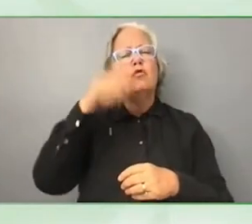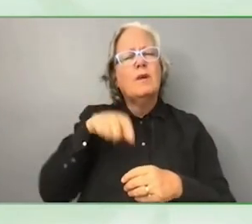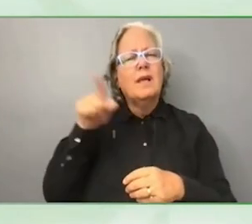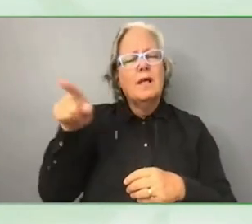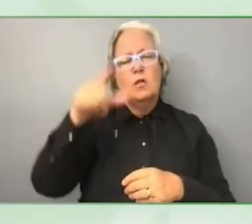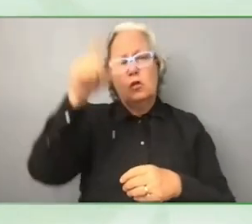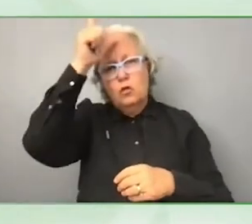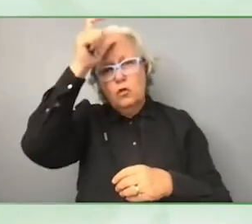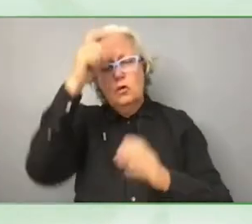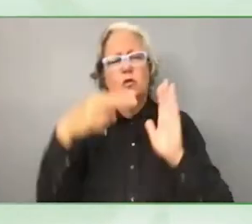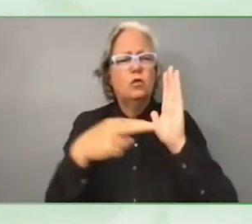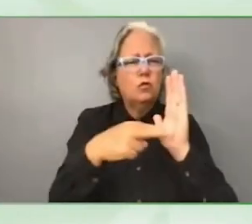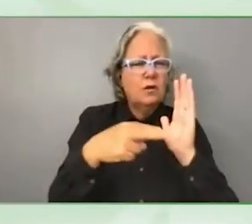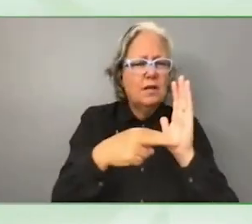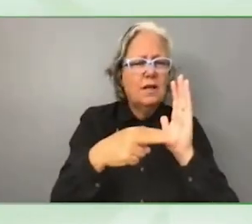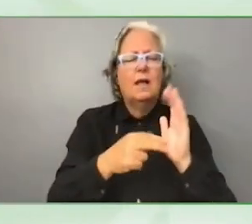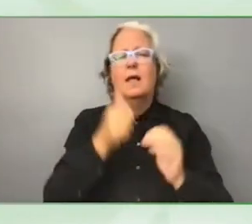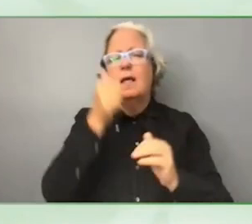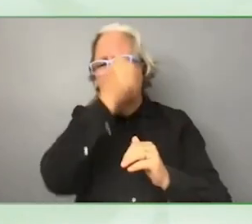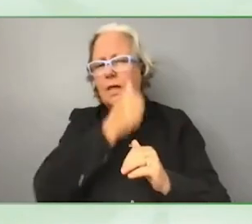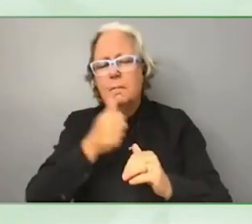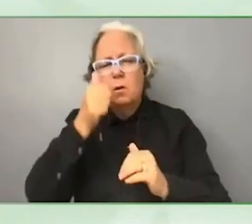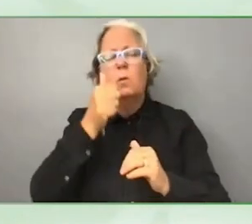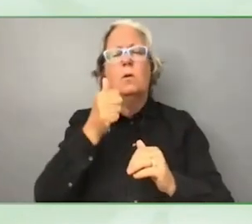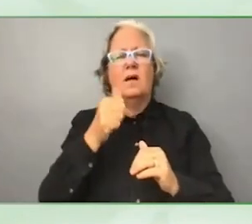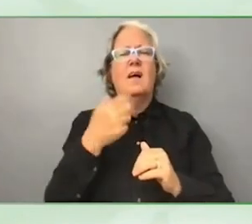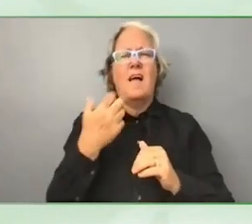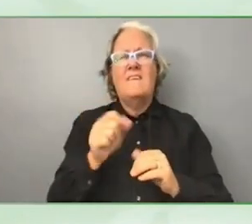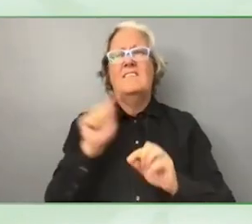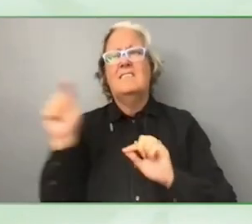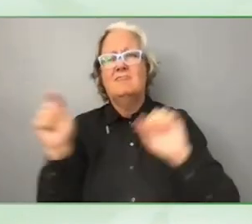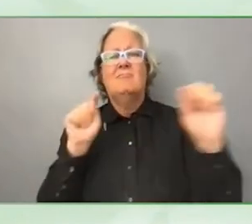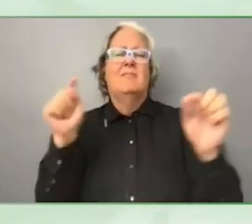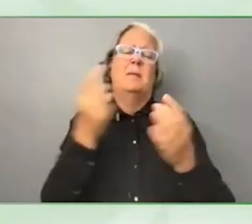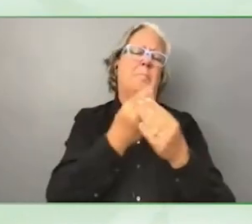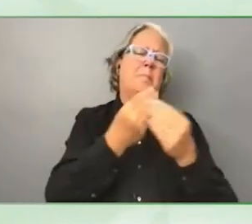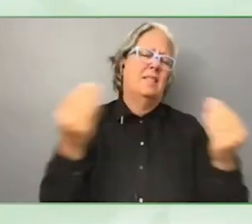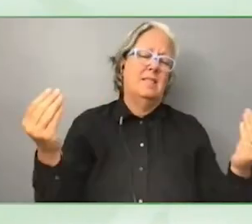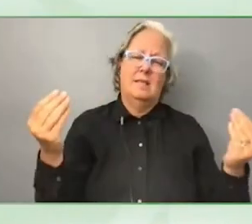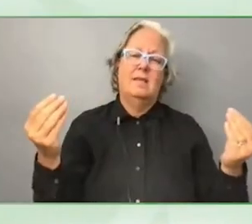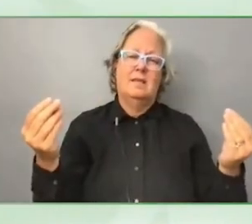Ethiopia, many other places that have been disproportionately